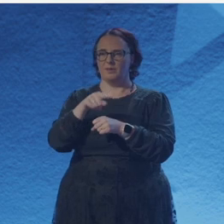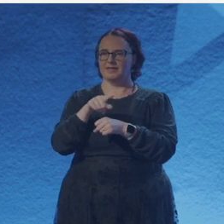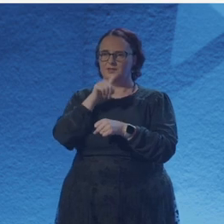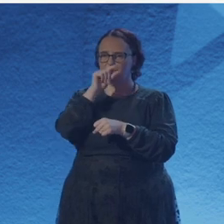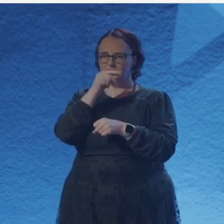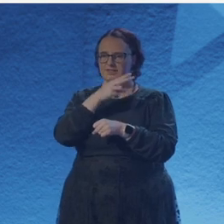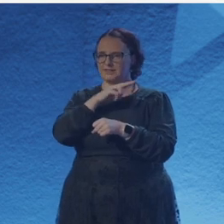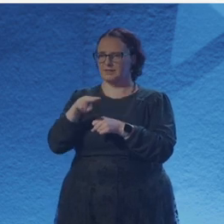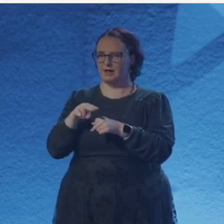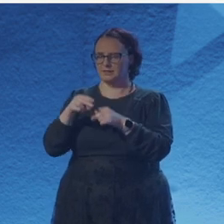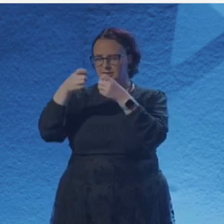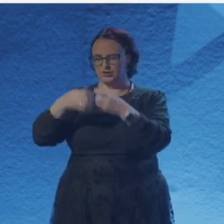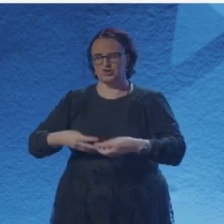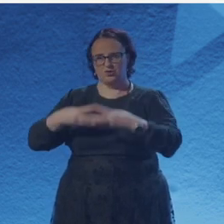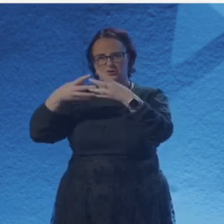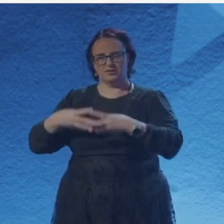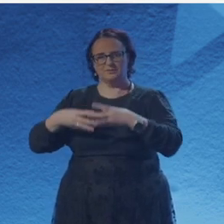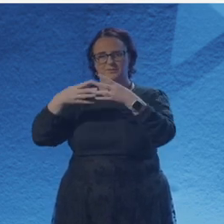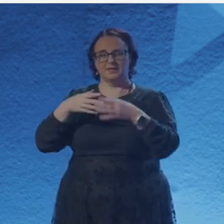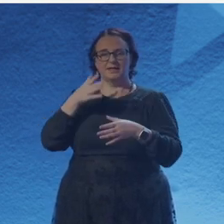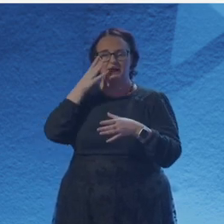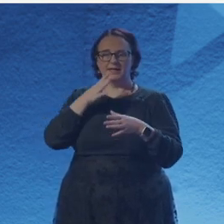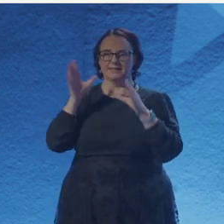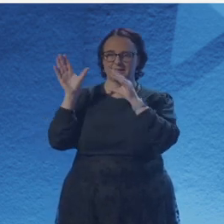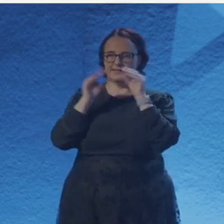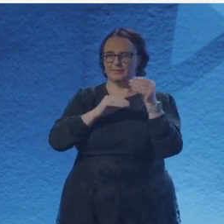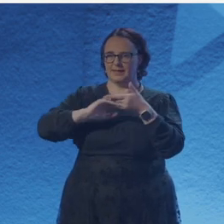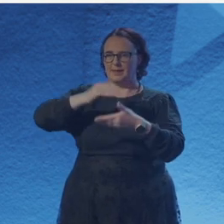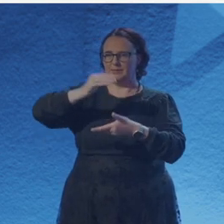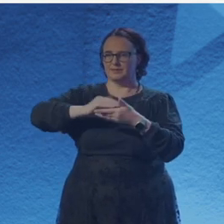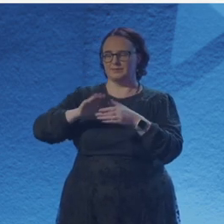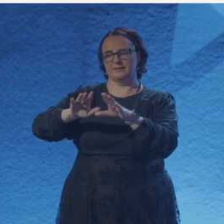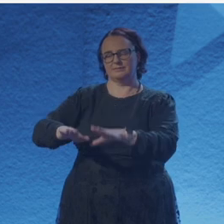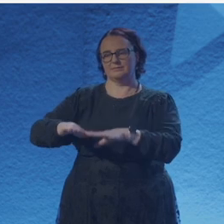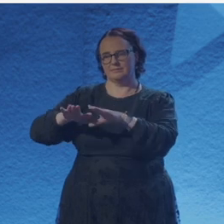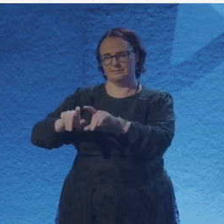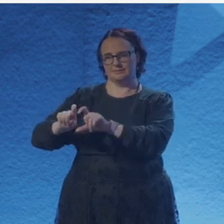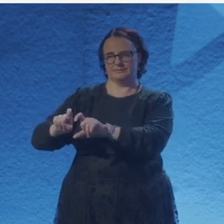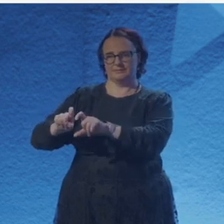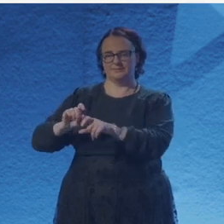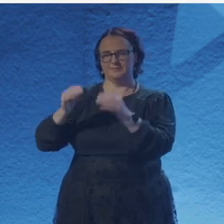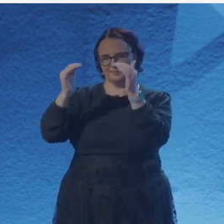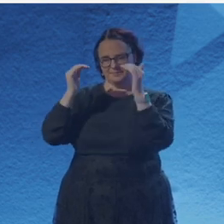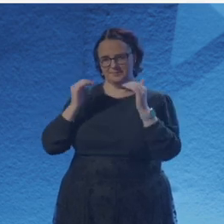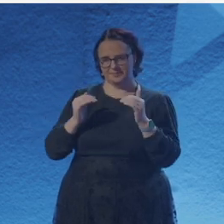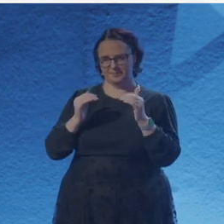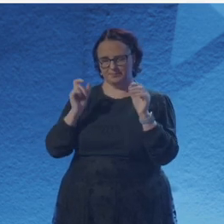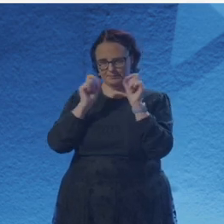Every blog has its day. Fight virus with virus.